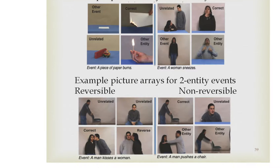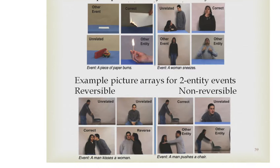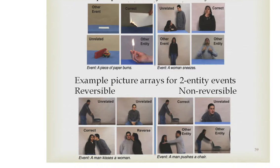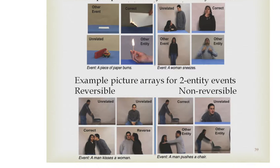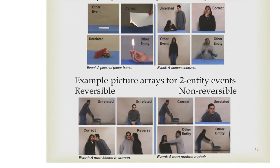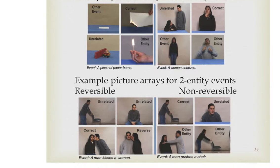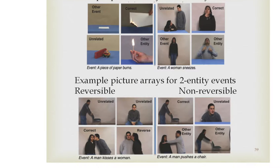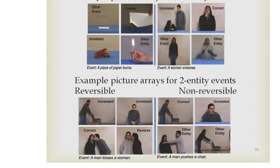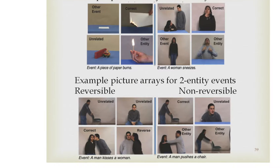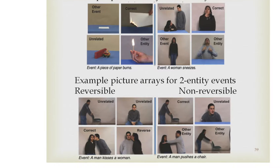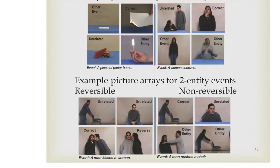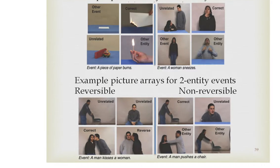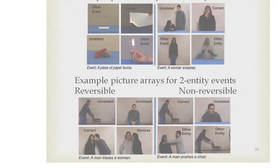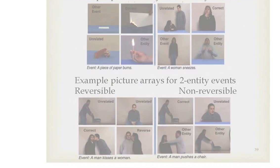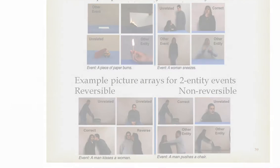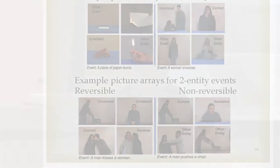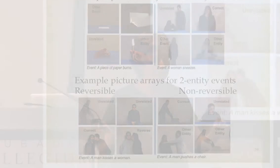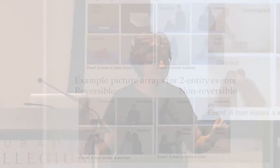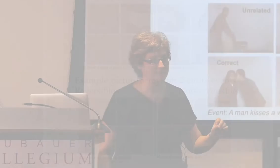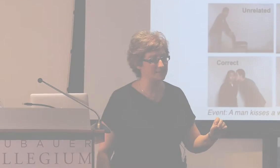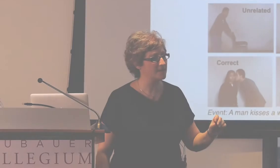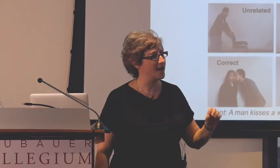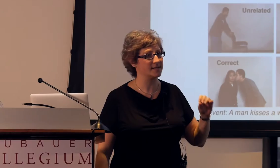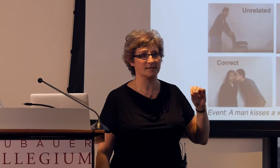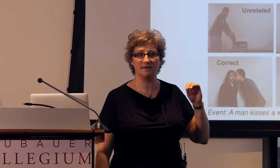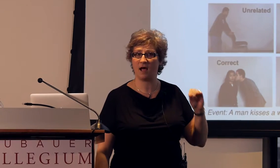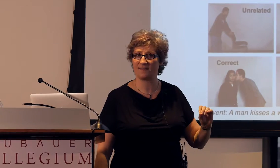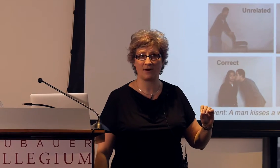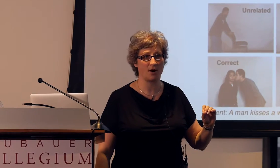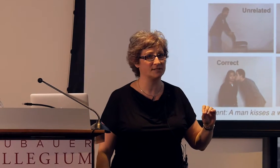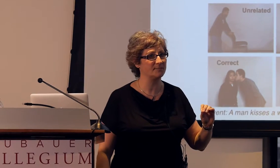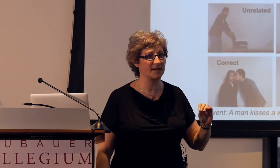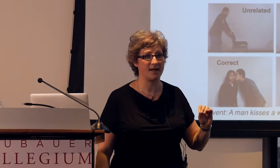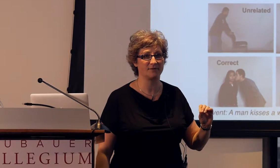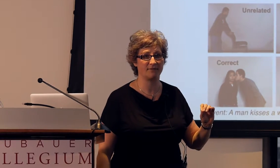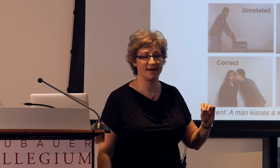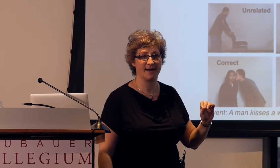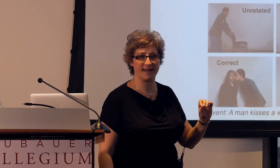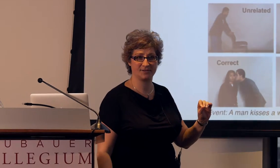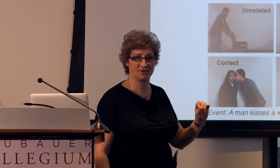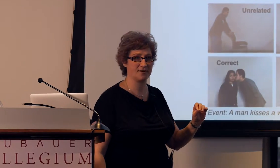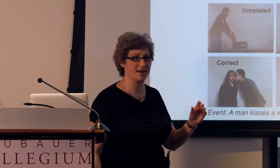of the kinds of events, these are fairly simple events, it's not that hard to pick out the right answer